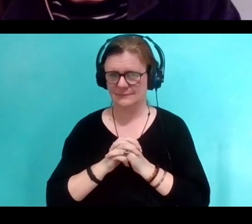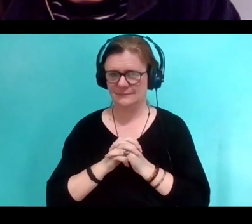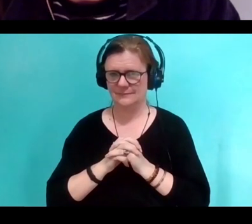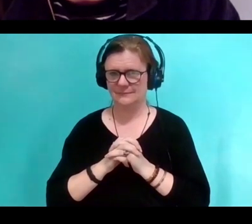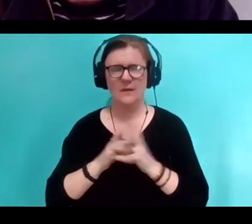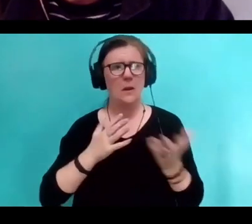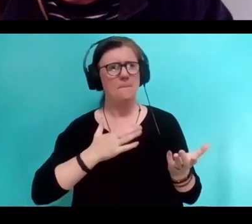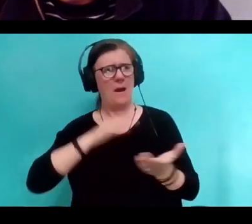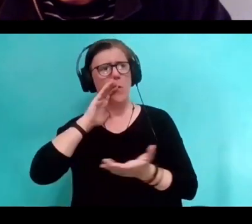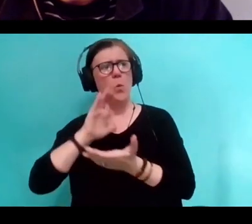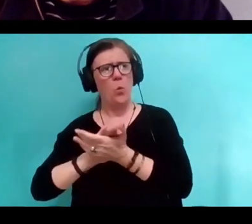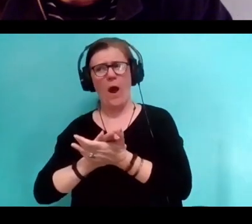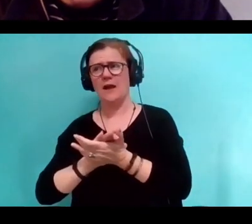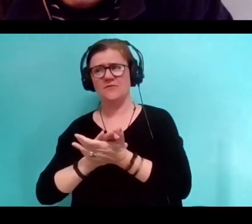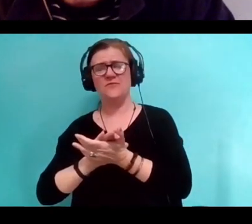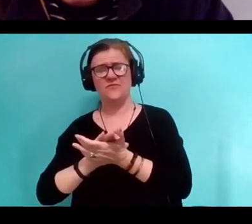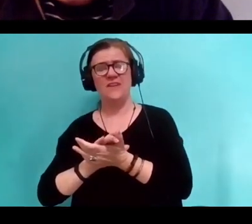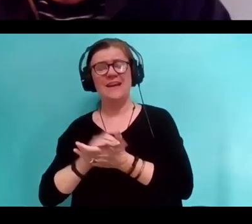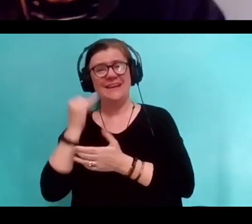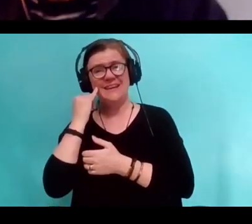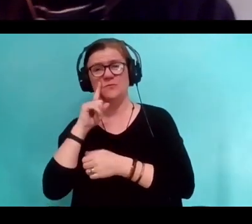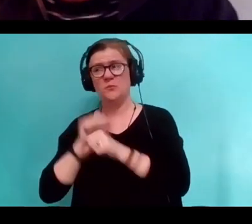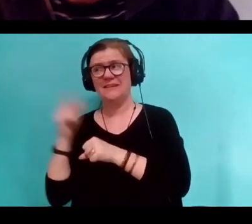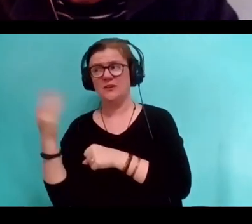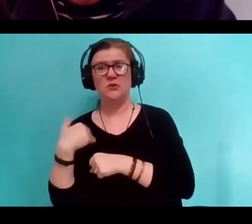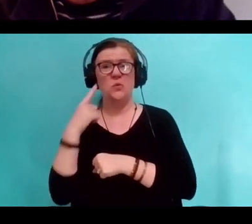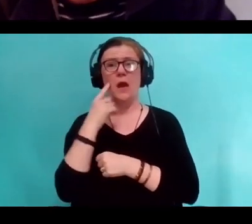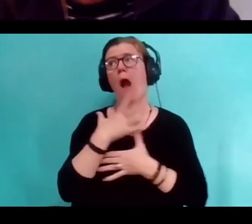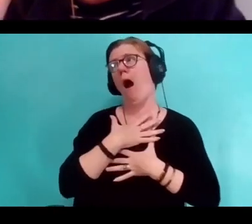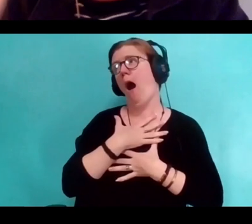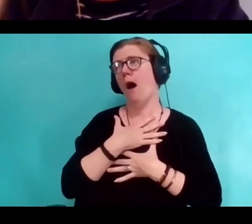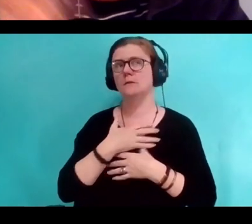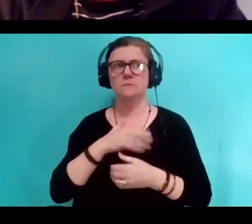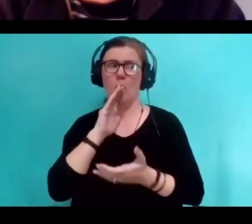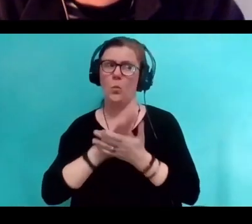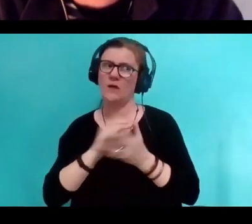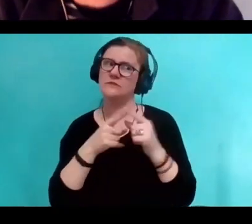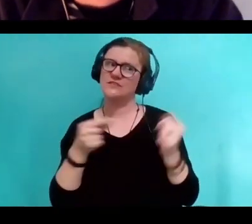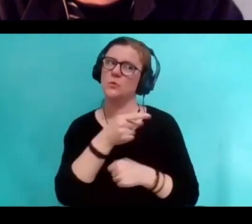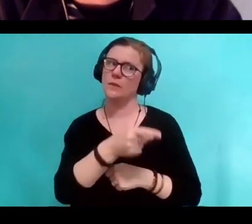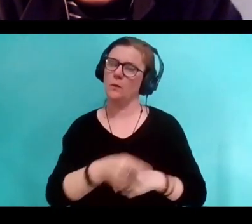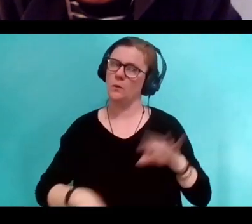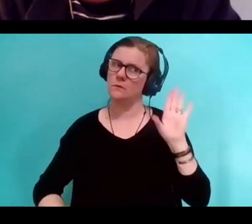And if my wife was here she'd say, "just try living with him. If you think he's all in spot." (both laugh)